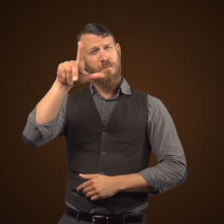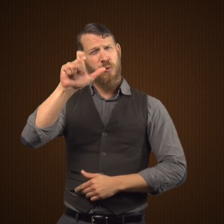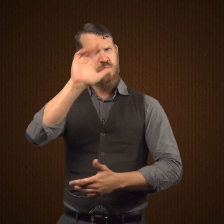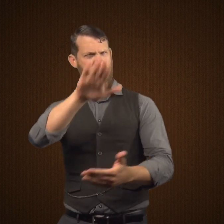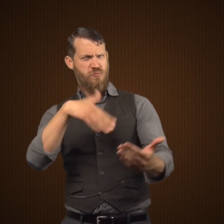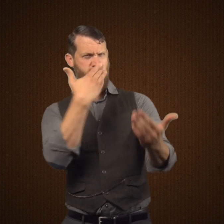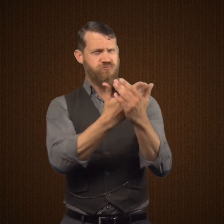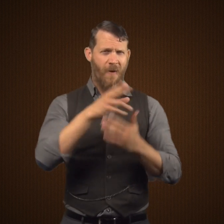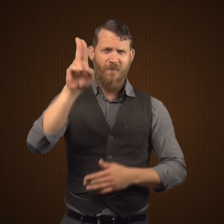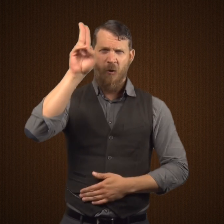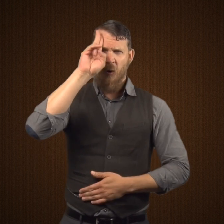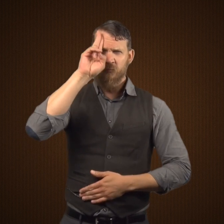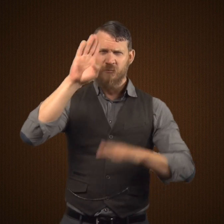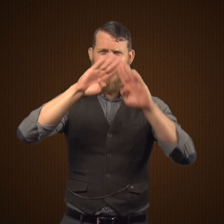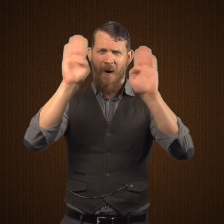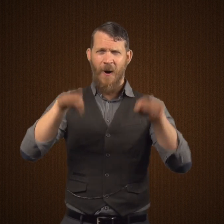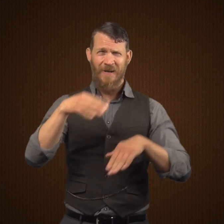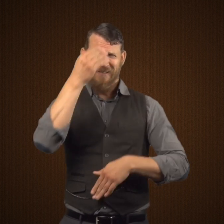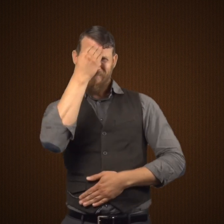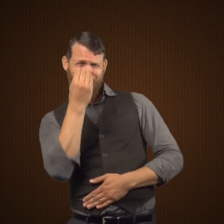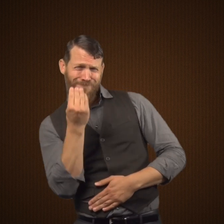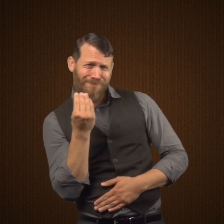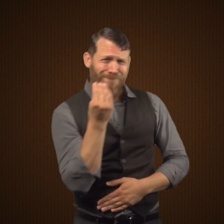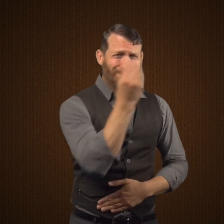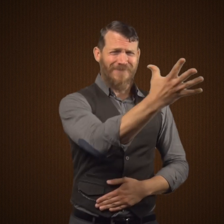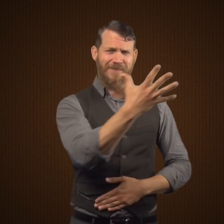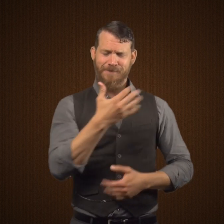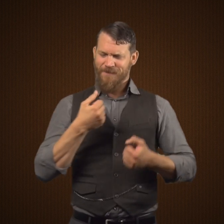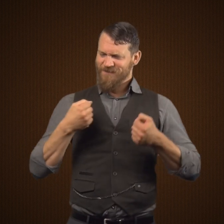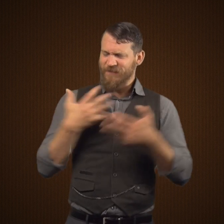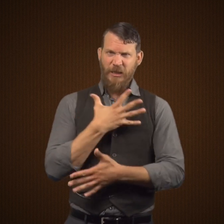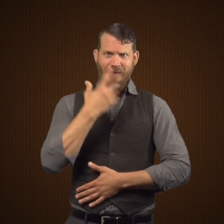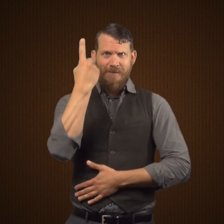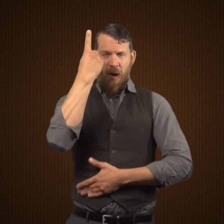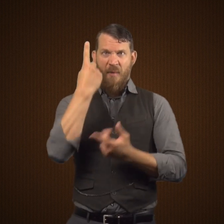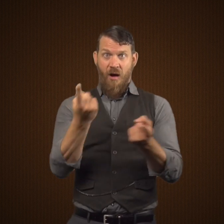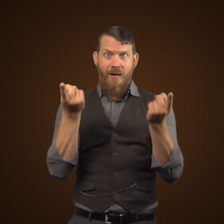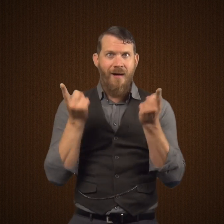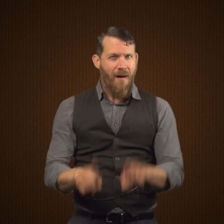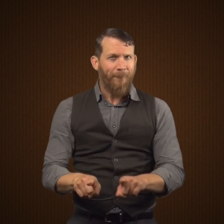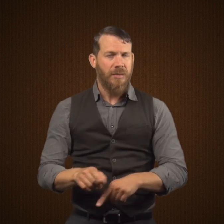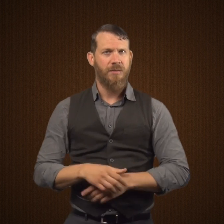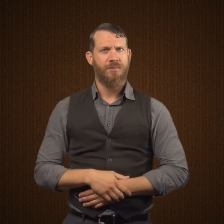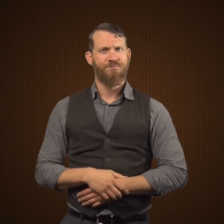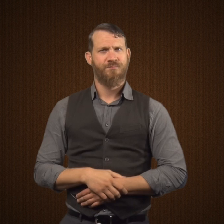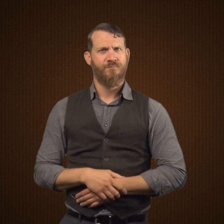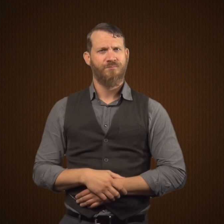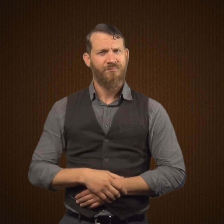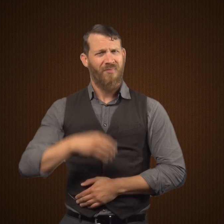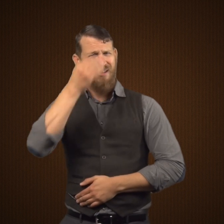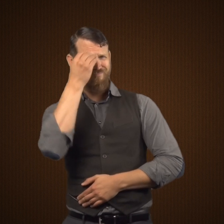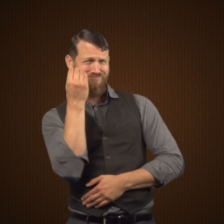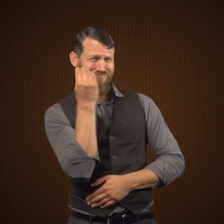One evening Mr. Poole went to Mr. Utterson's house and told him that he is afraid that something has happened.